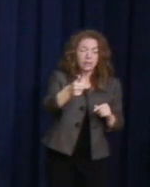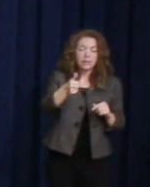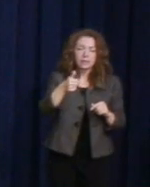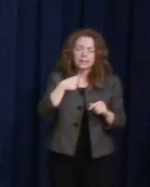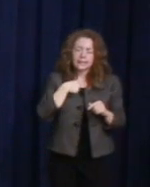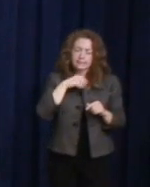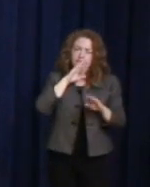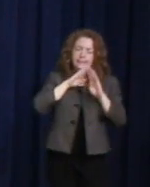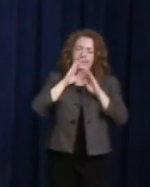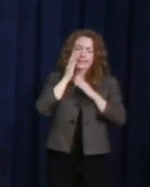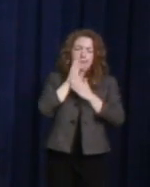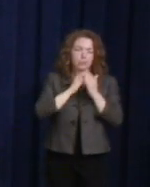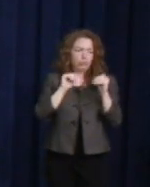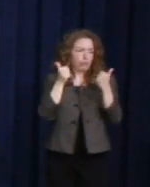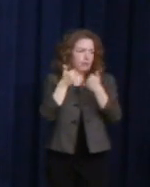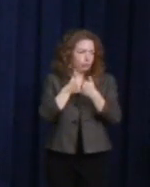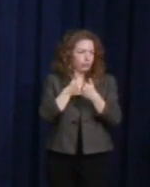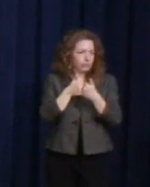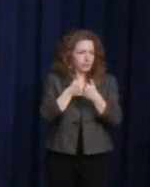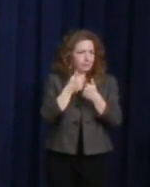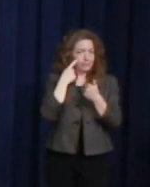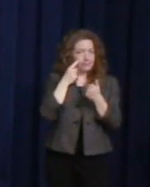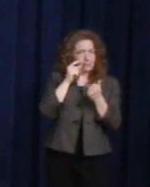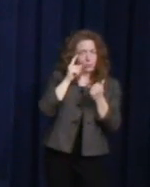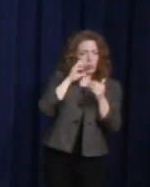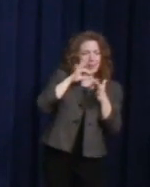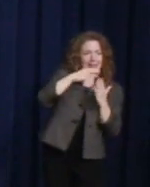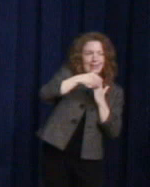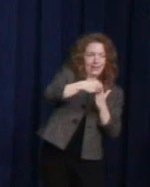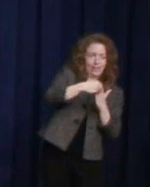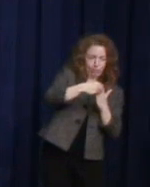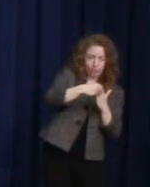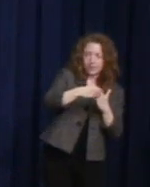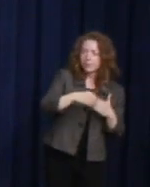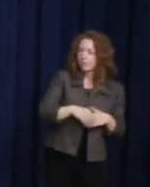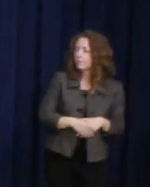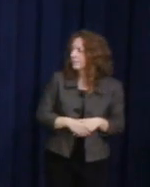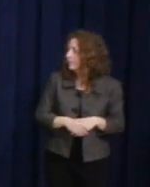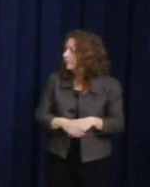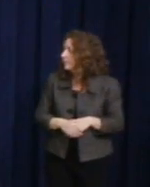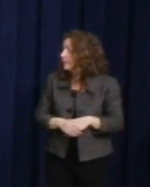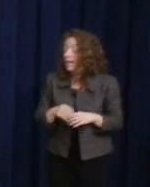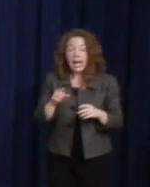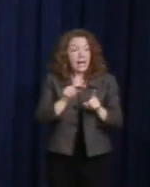And the challenges of the fact that, as Mayor of the City, I could officiate a wedding,